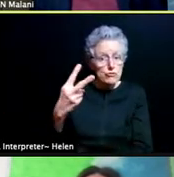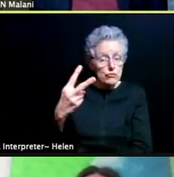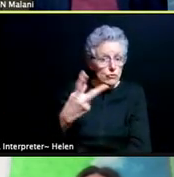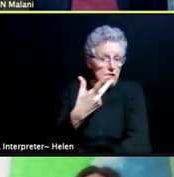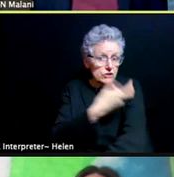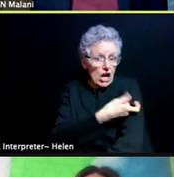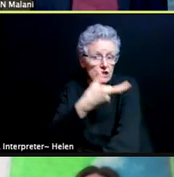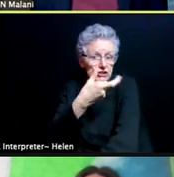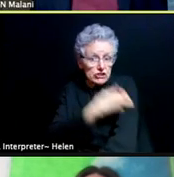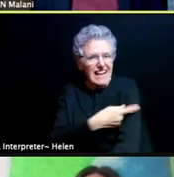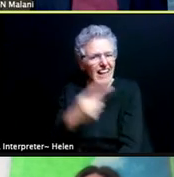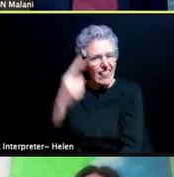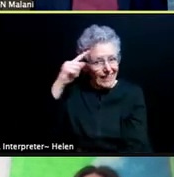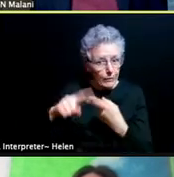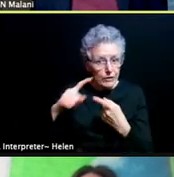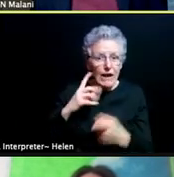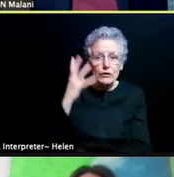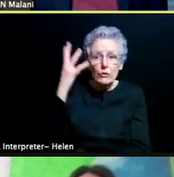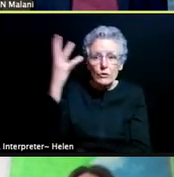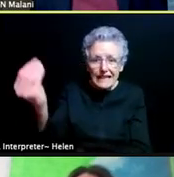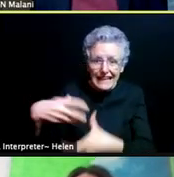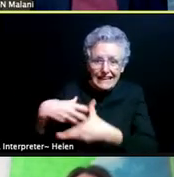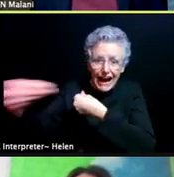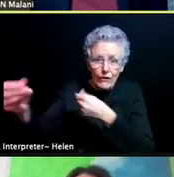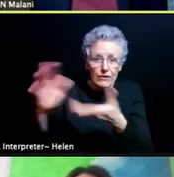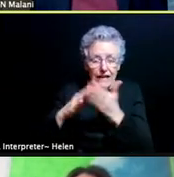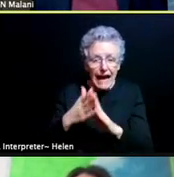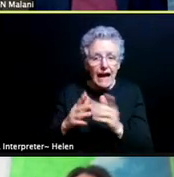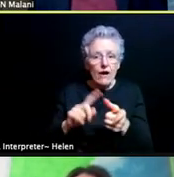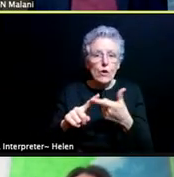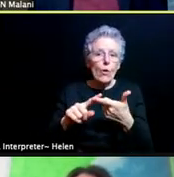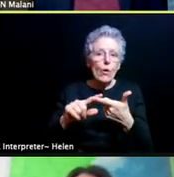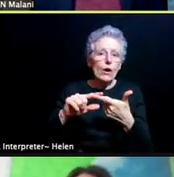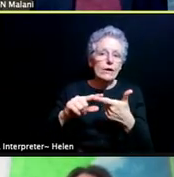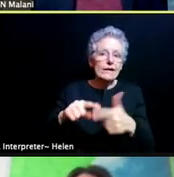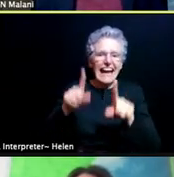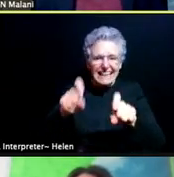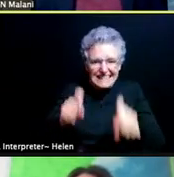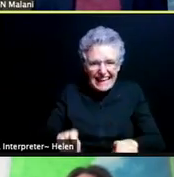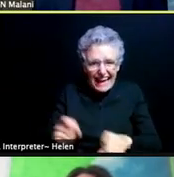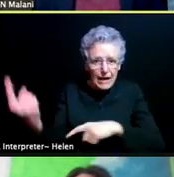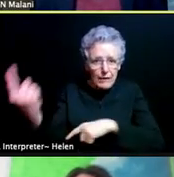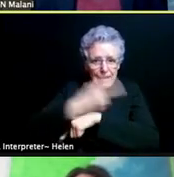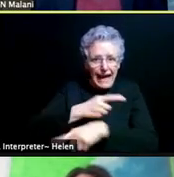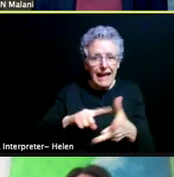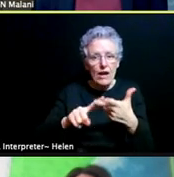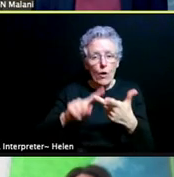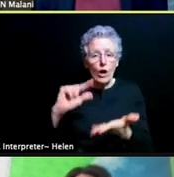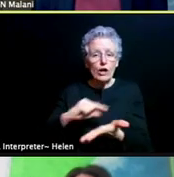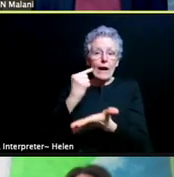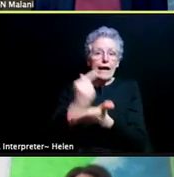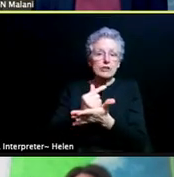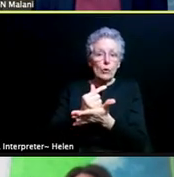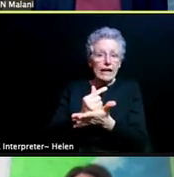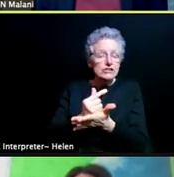when you might have exams, commencement, things like that. But with that we'll talk with Dana here a bit.